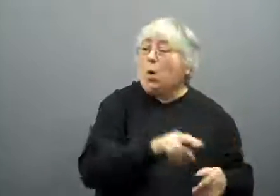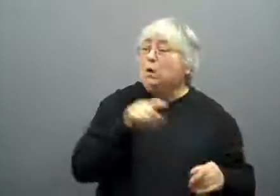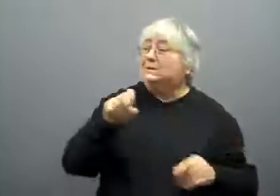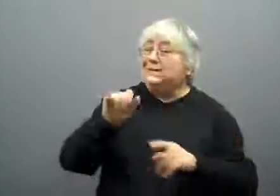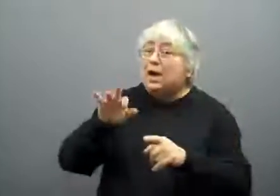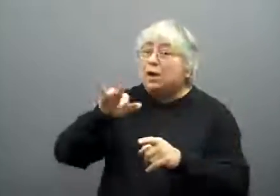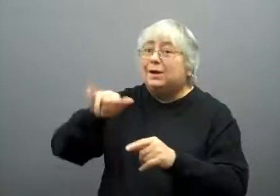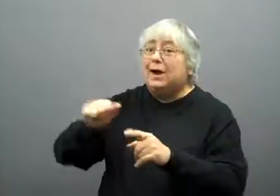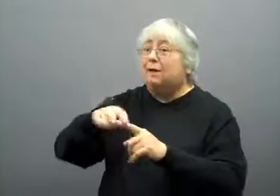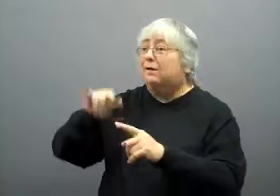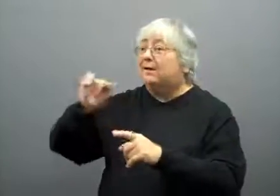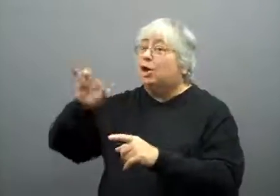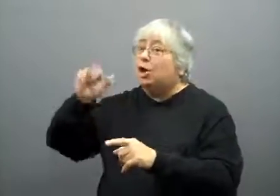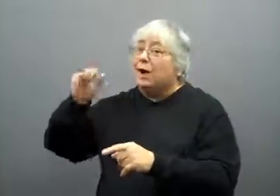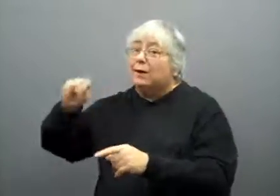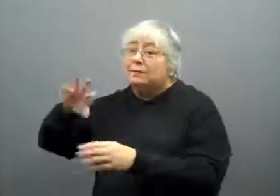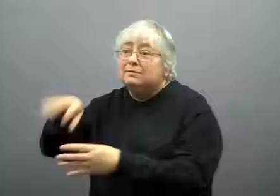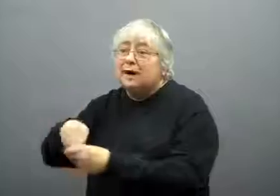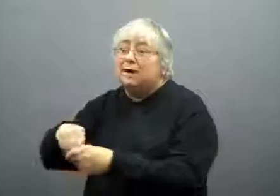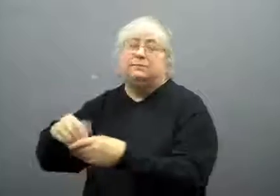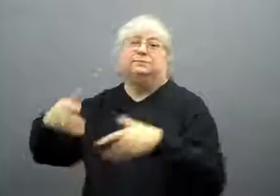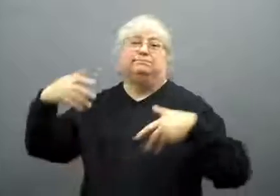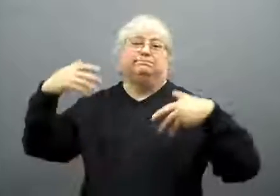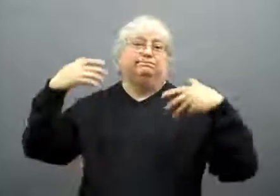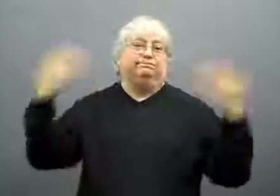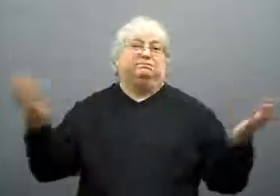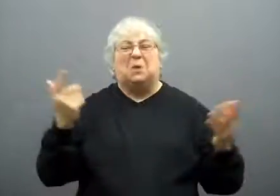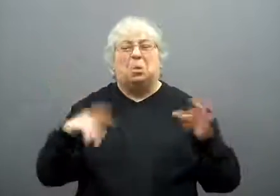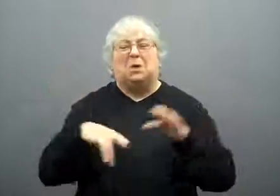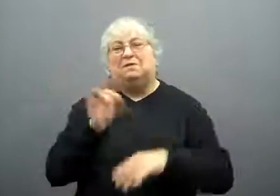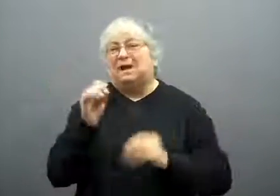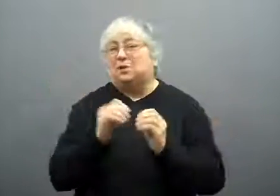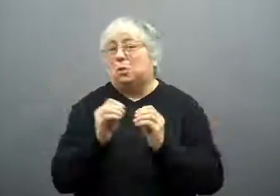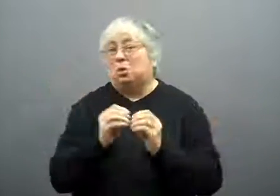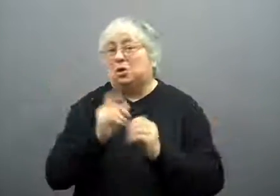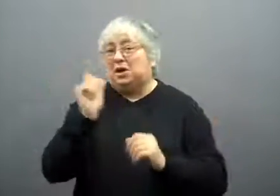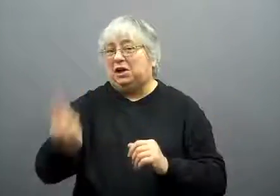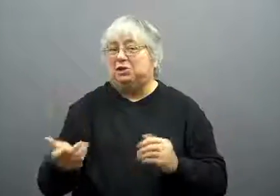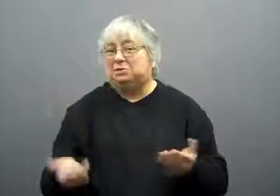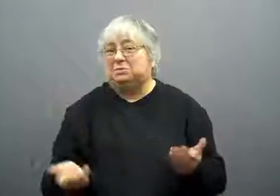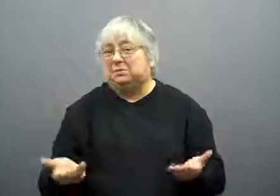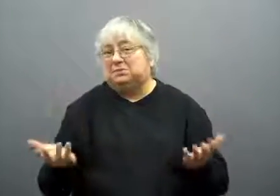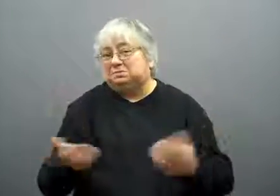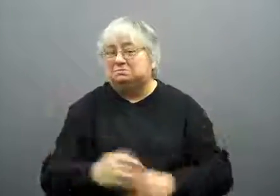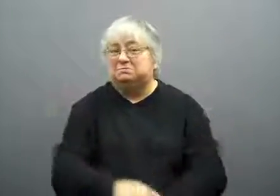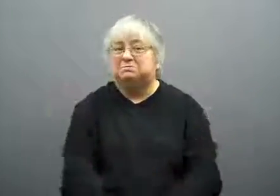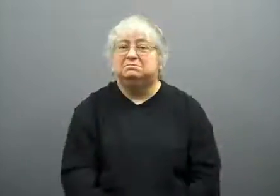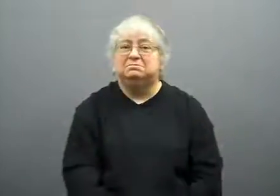or if Syria or Iran were involved. Maybe we'll learn more later.